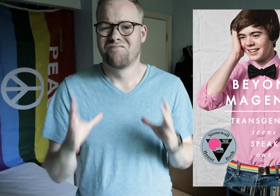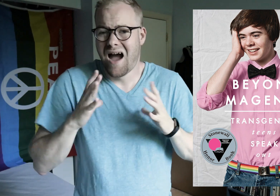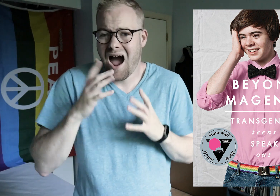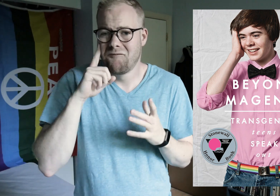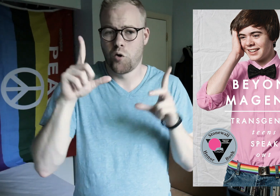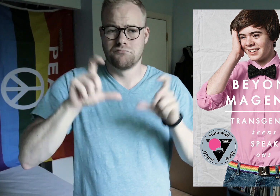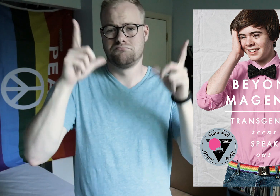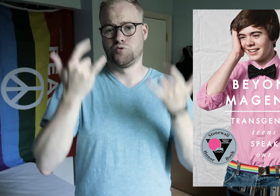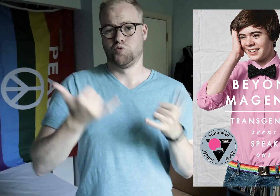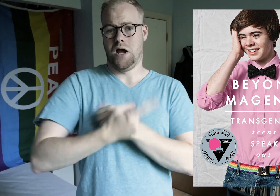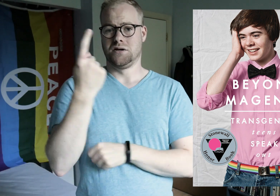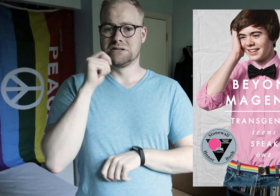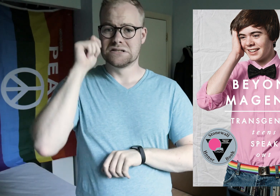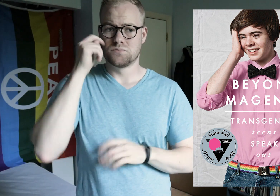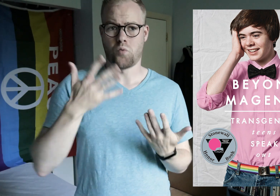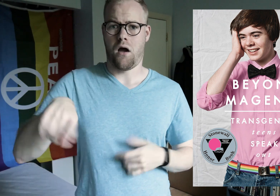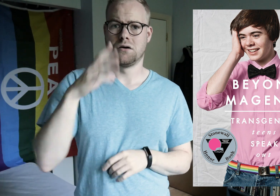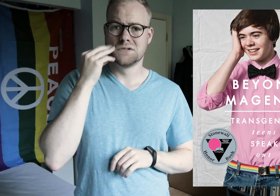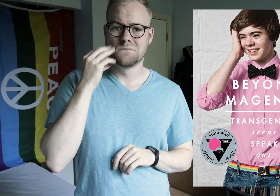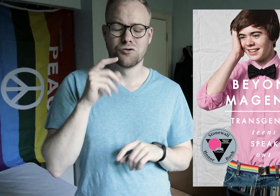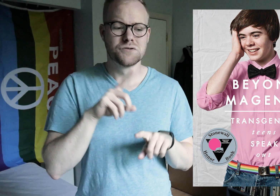It’s fine and all for snapshots of today’s teens and what they experience,